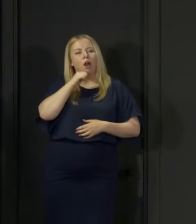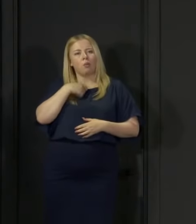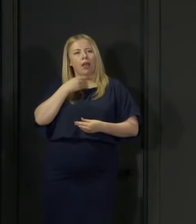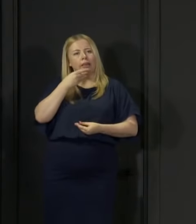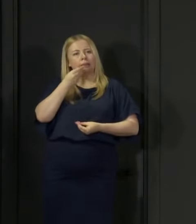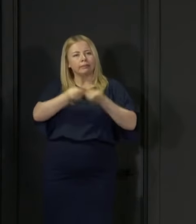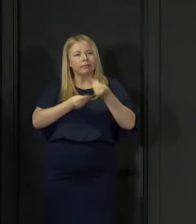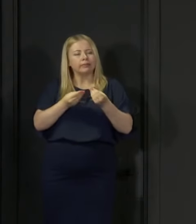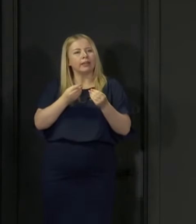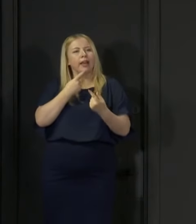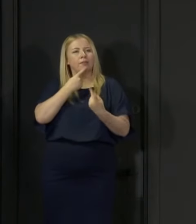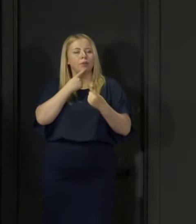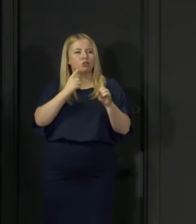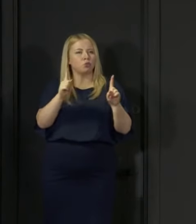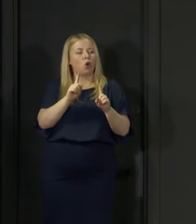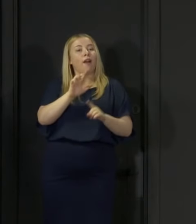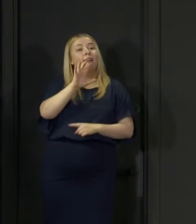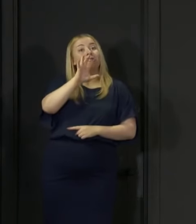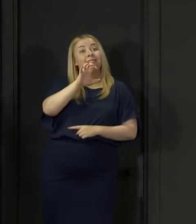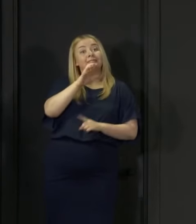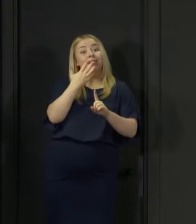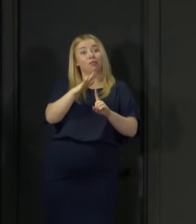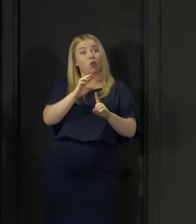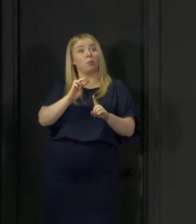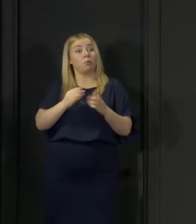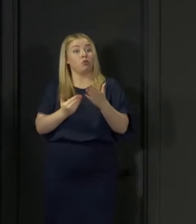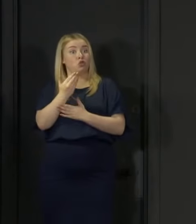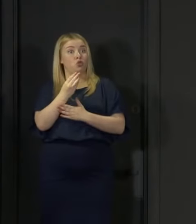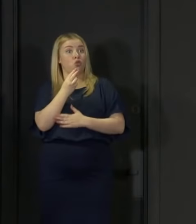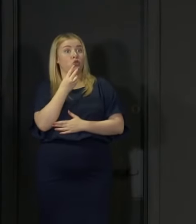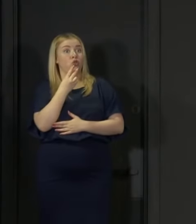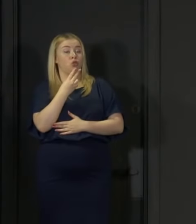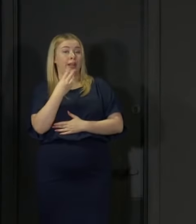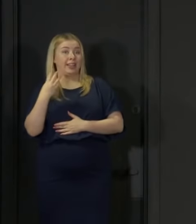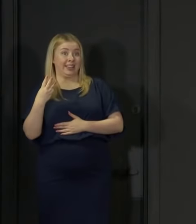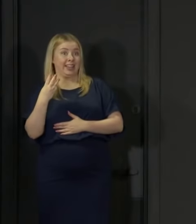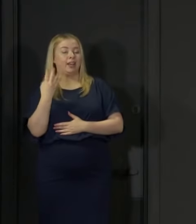I have is that 15 of the 23 cases are in the Grampian health board area.